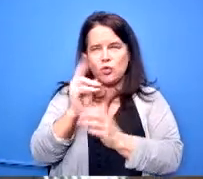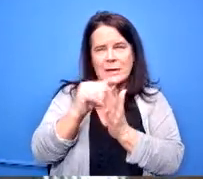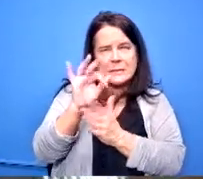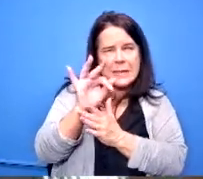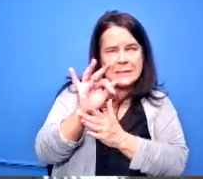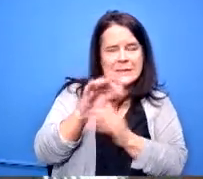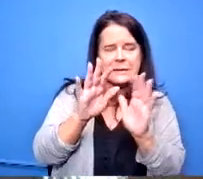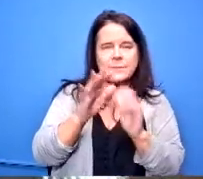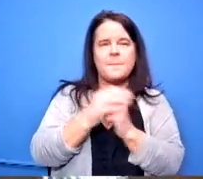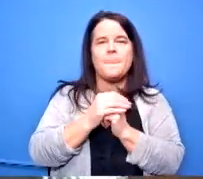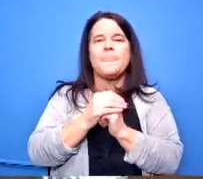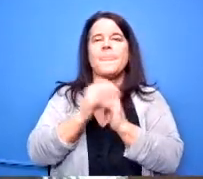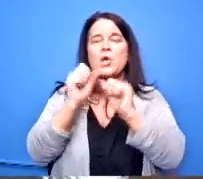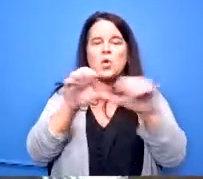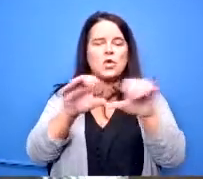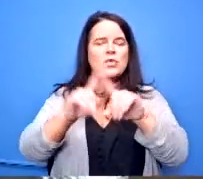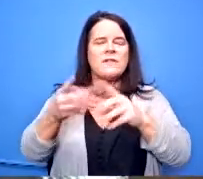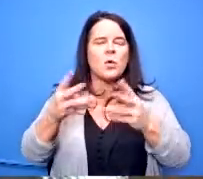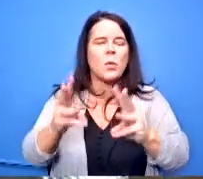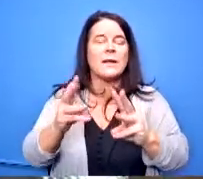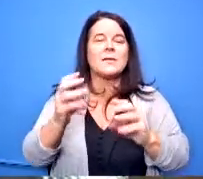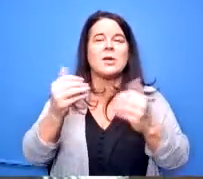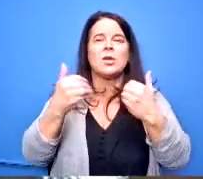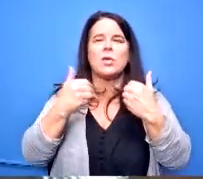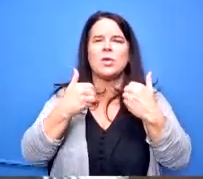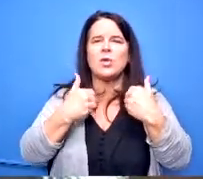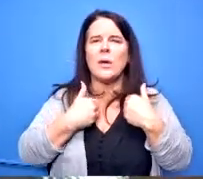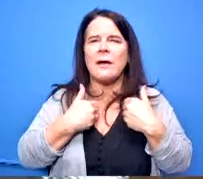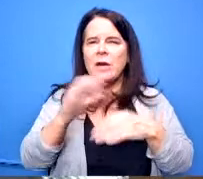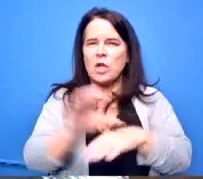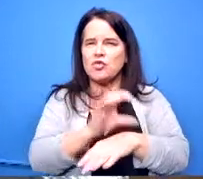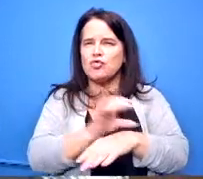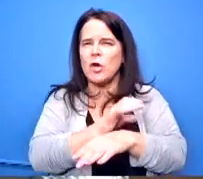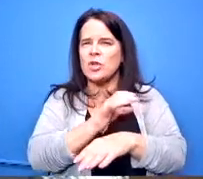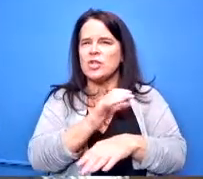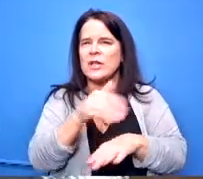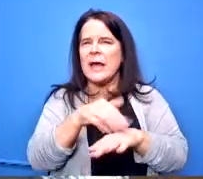it different ways there's construction management at risk there's multi-prime there's in this case